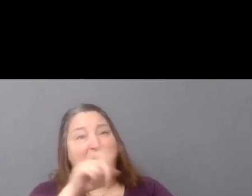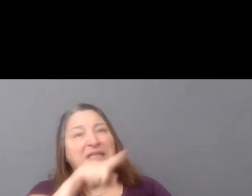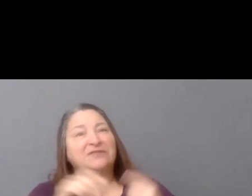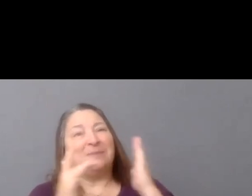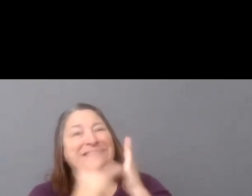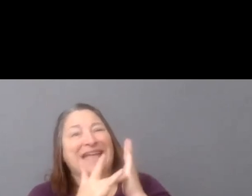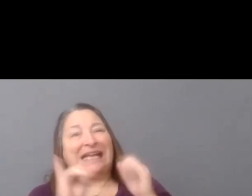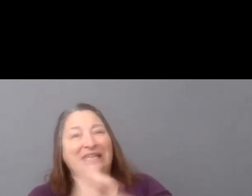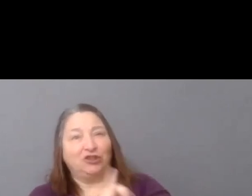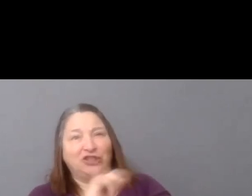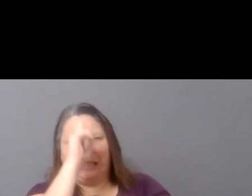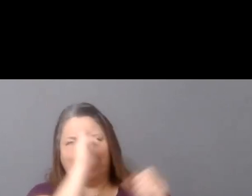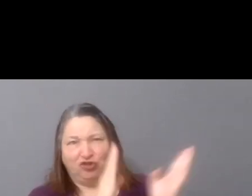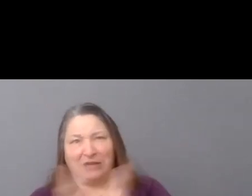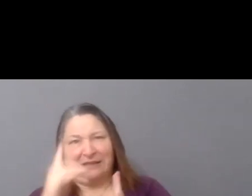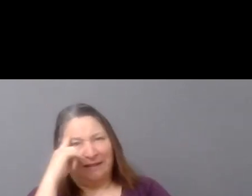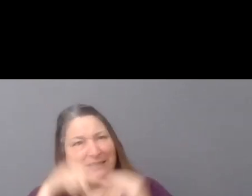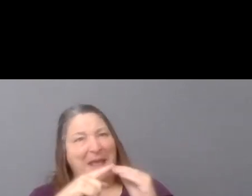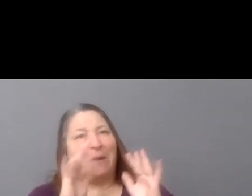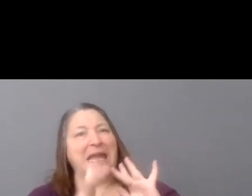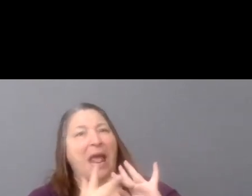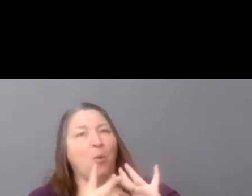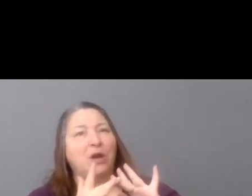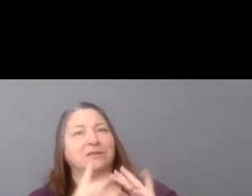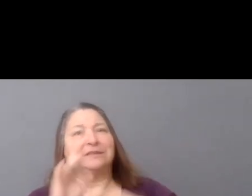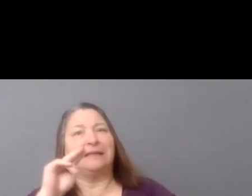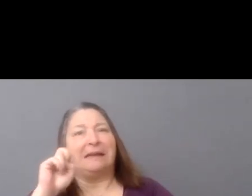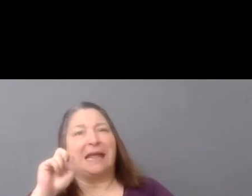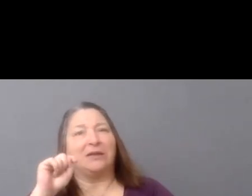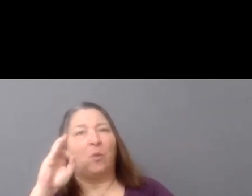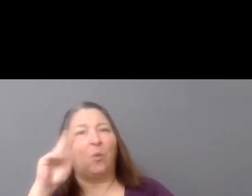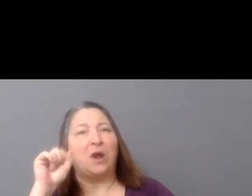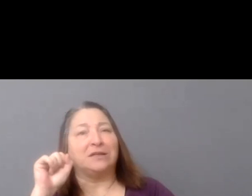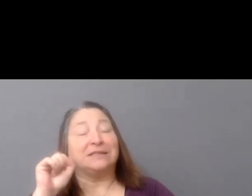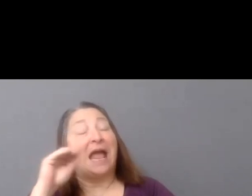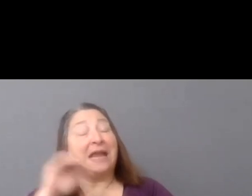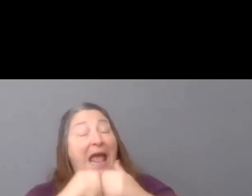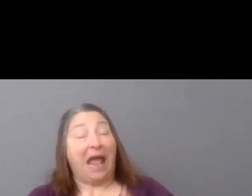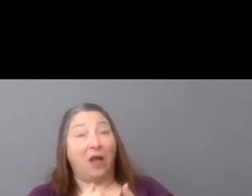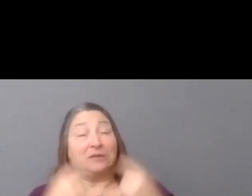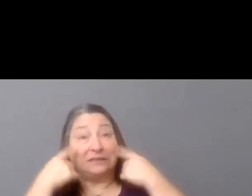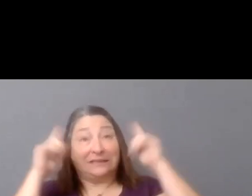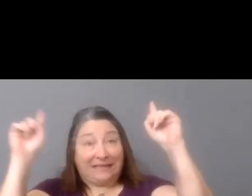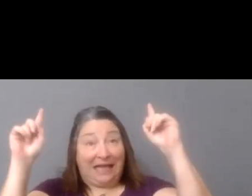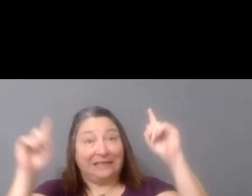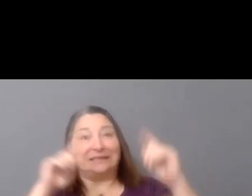that thinks a lot about networks and how success is a function of access to those networks, and Gary